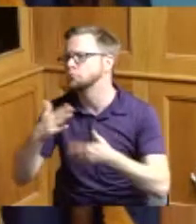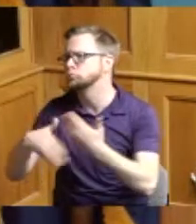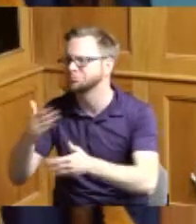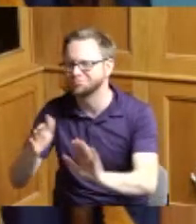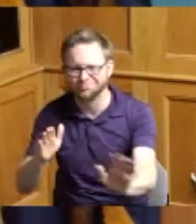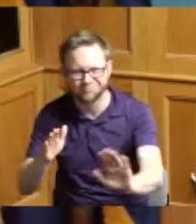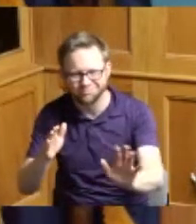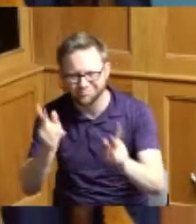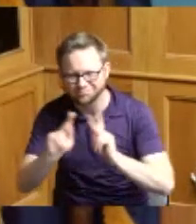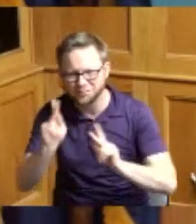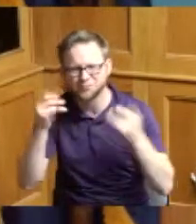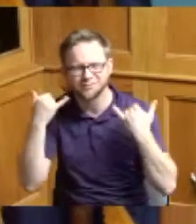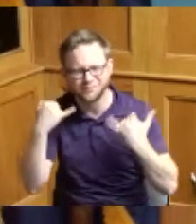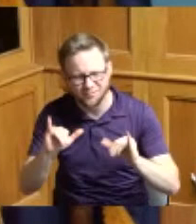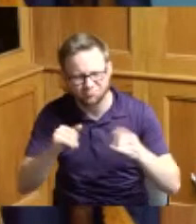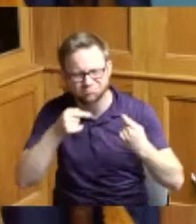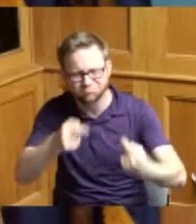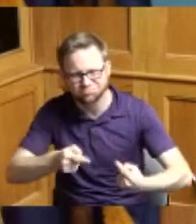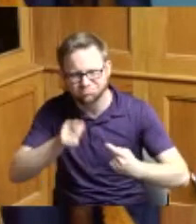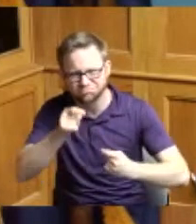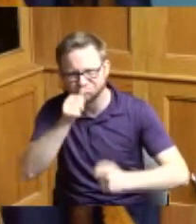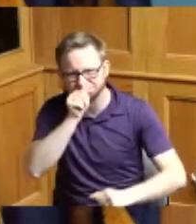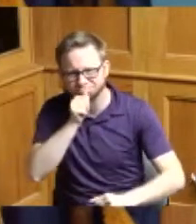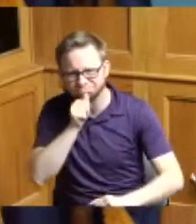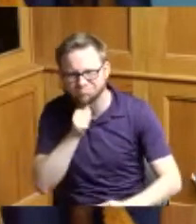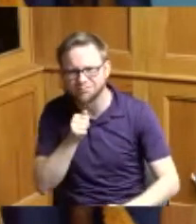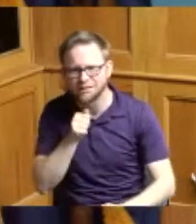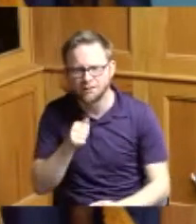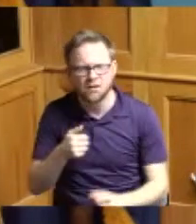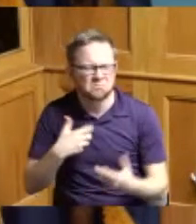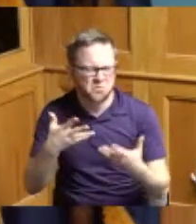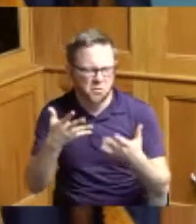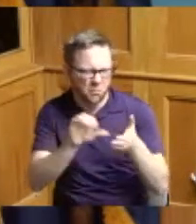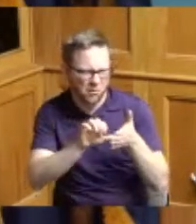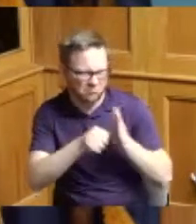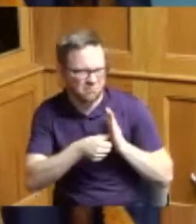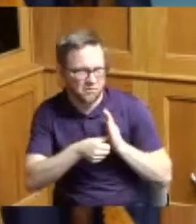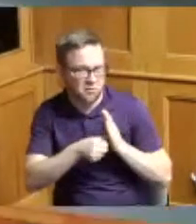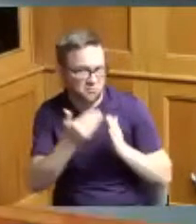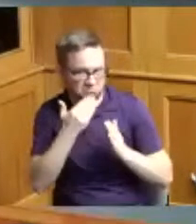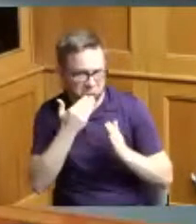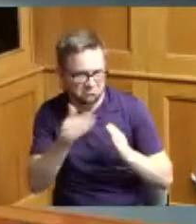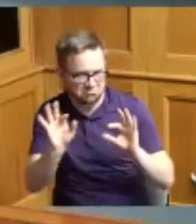important so I just wanted to point that out I think this is good news for us thank you thank you